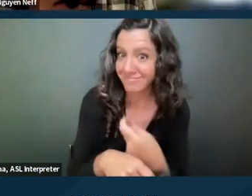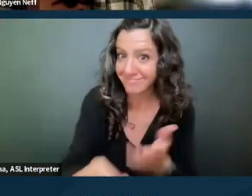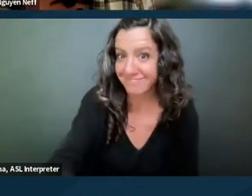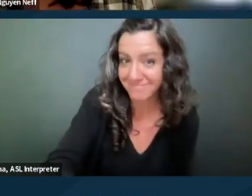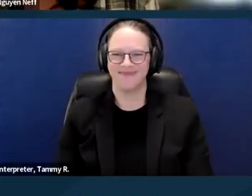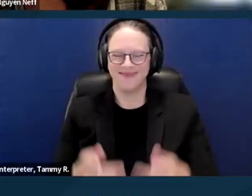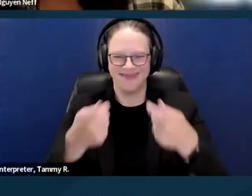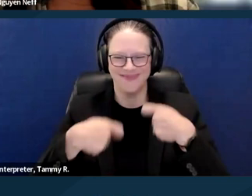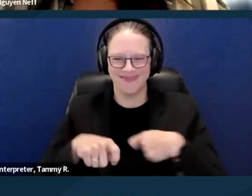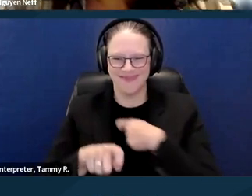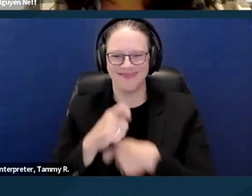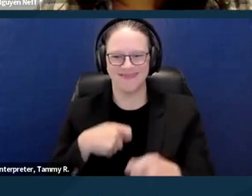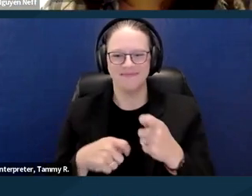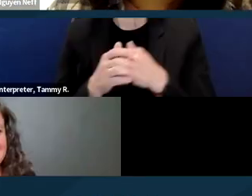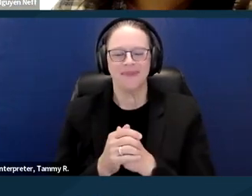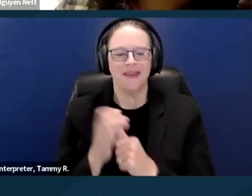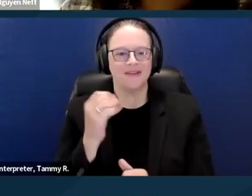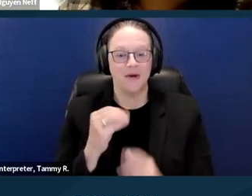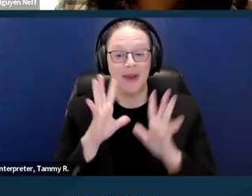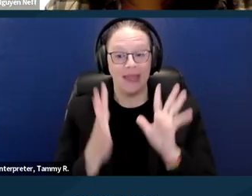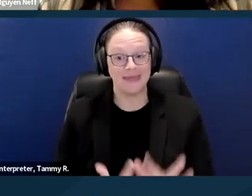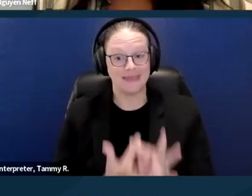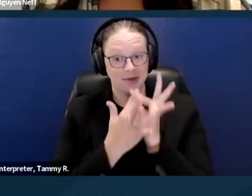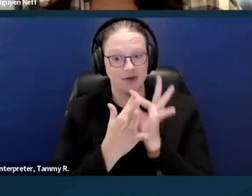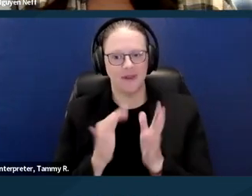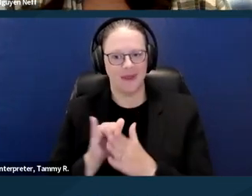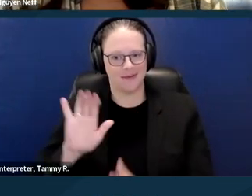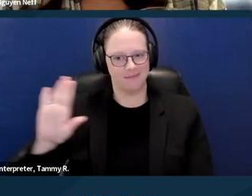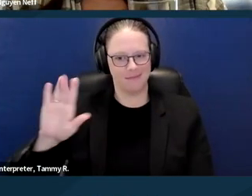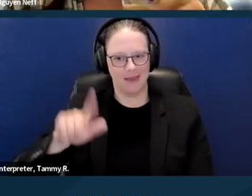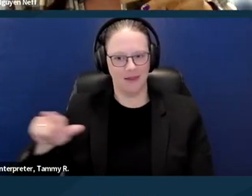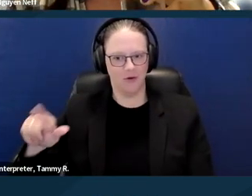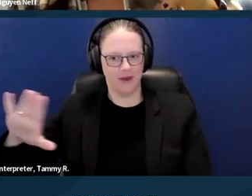Okay, so exceptions, this is sort of the landlord's defenses to reasonable accommodation.